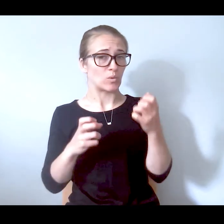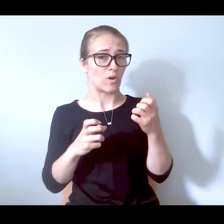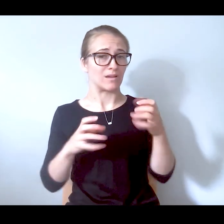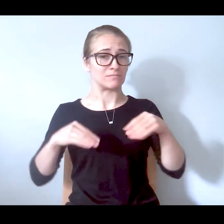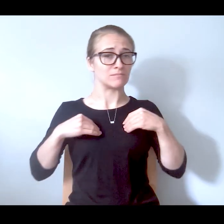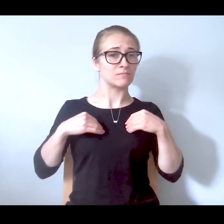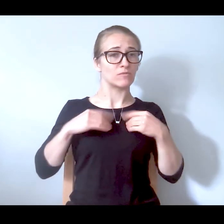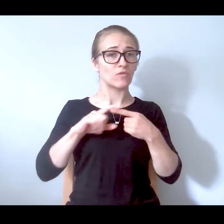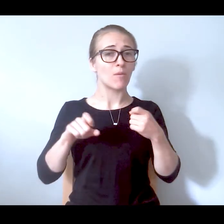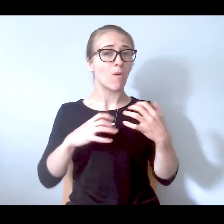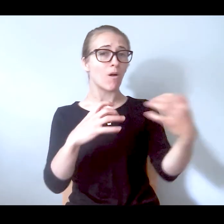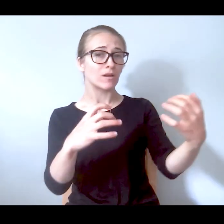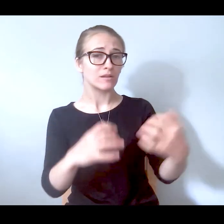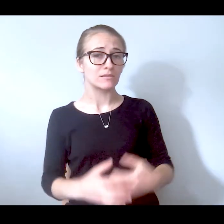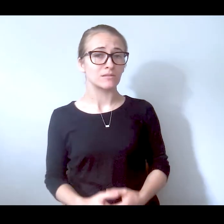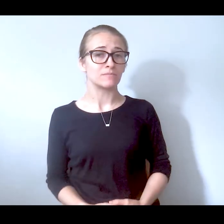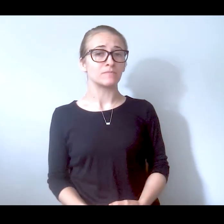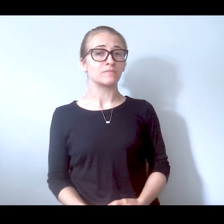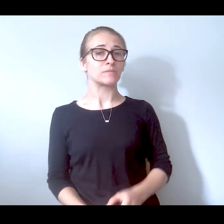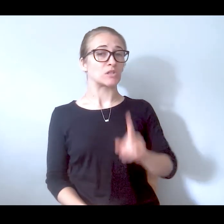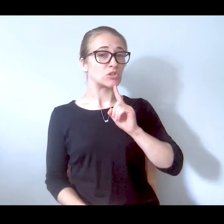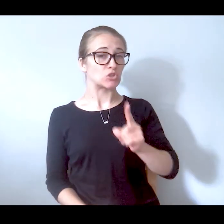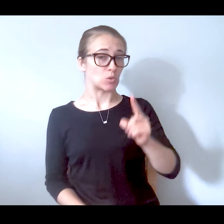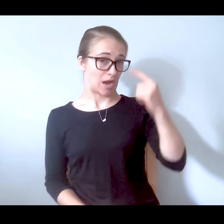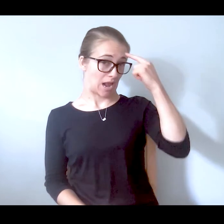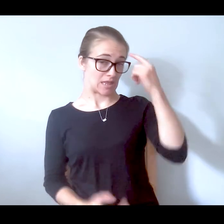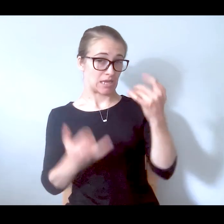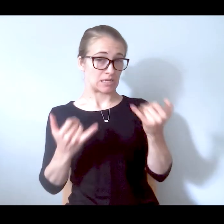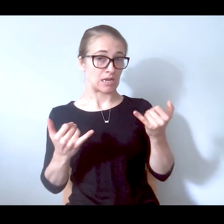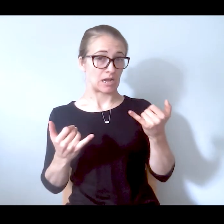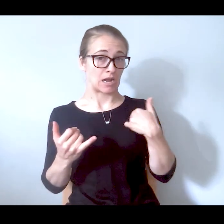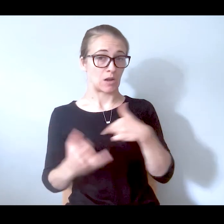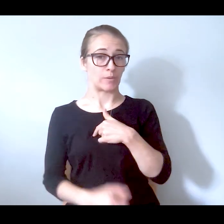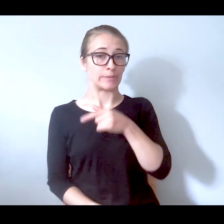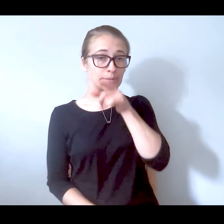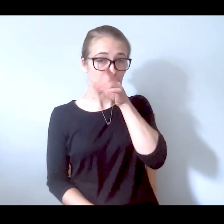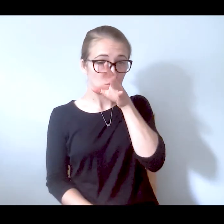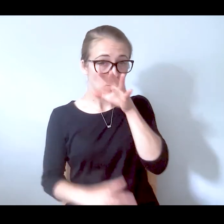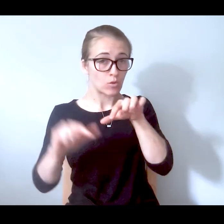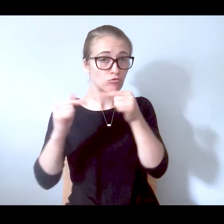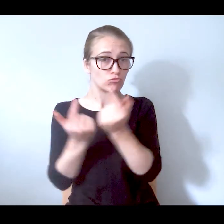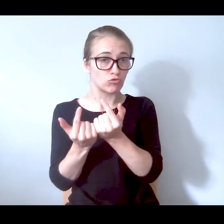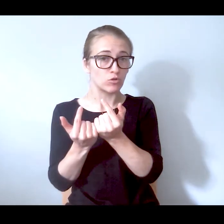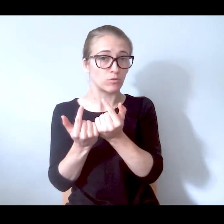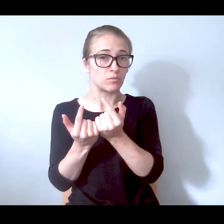take from the audience at this point. Sure. I think we're about at the point where we spoke as a group about winding down because